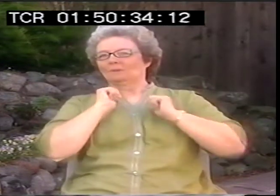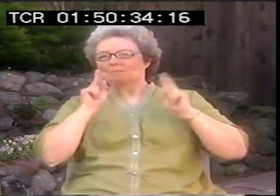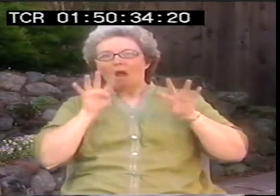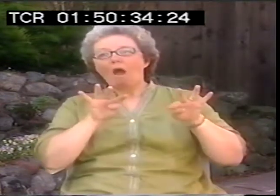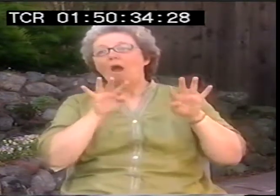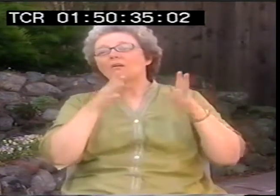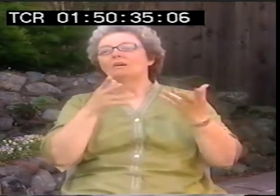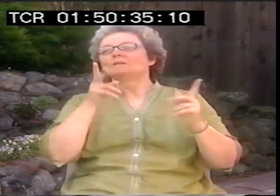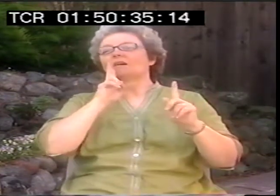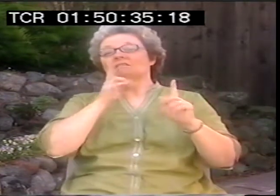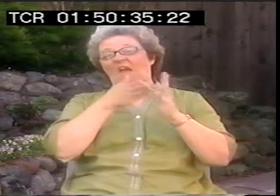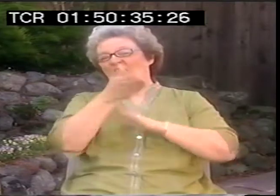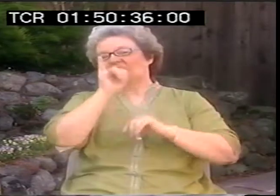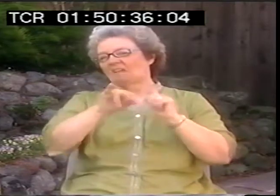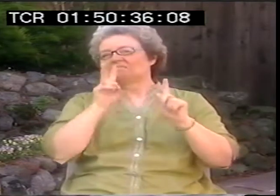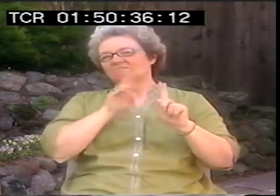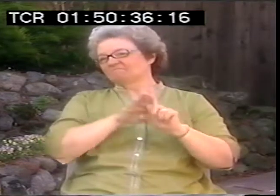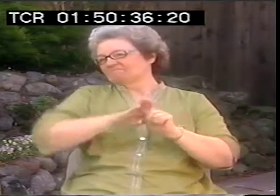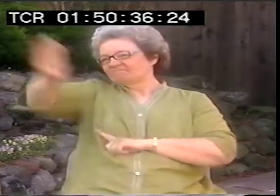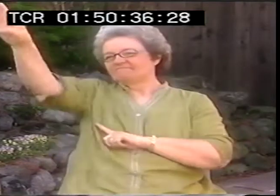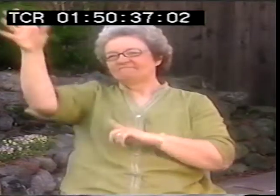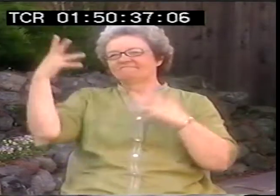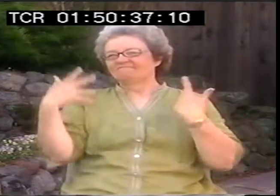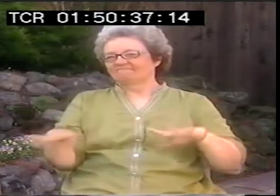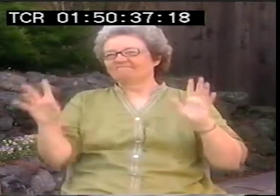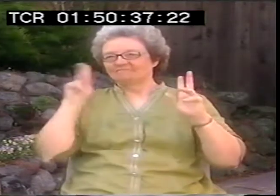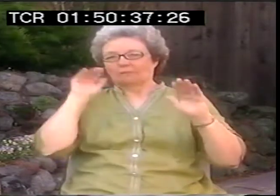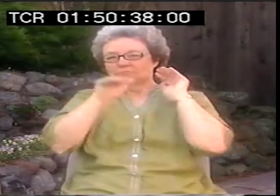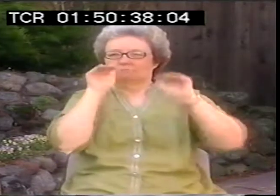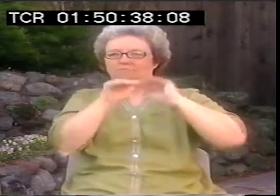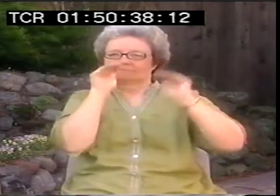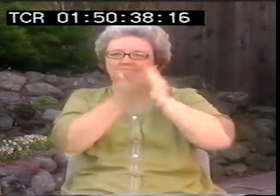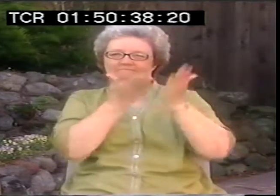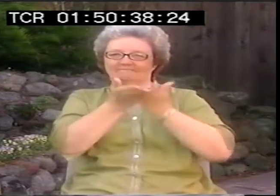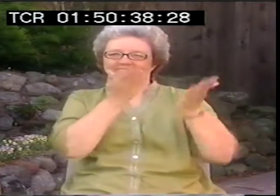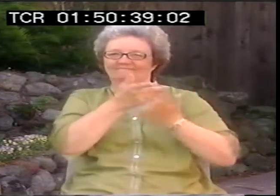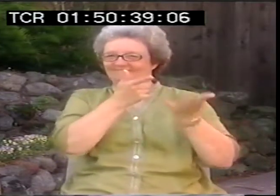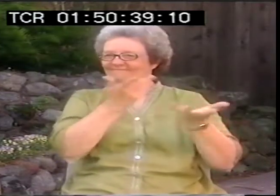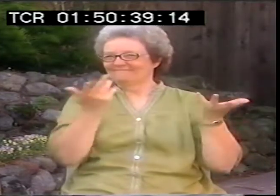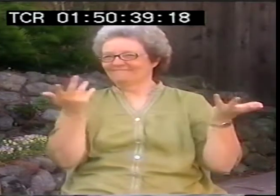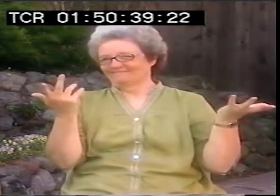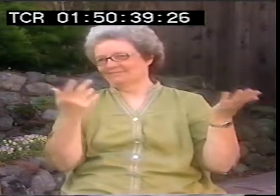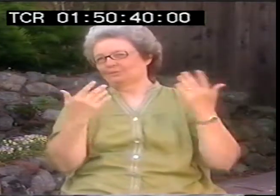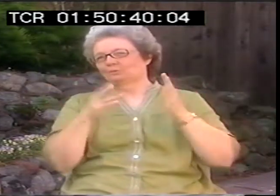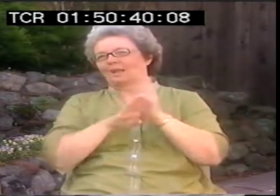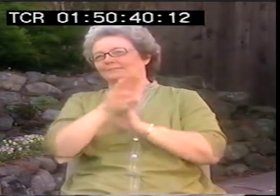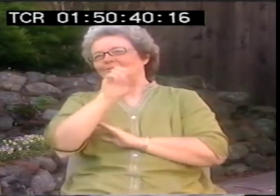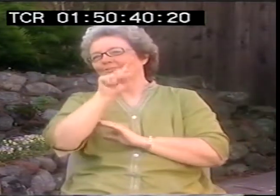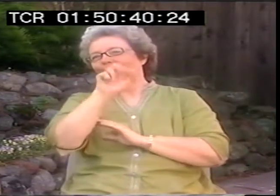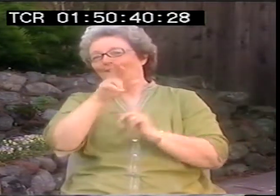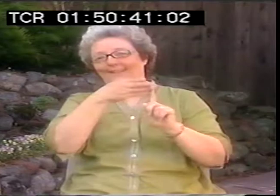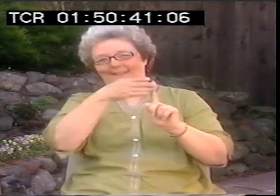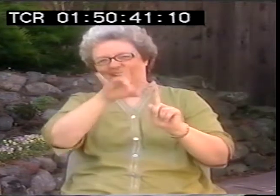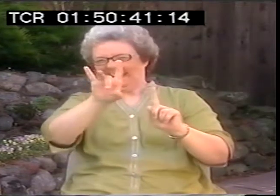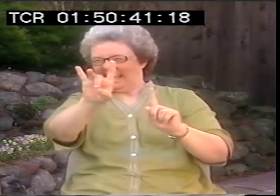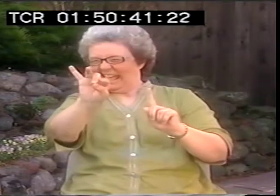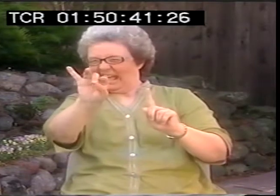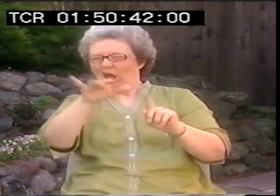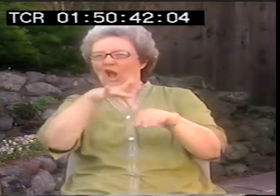I lectured. I didn't perform actually, but I lectured about the studies that I'd undertaken, the analysis I was doing. And that was great.